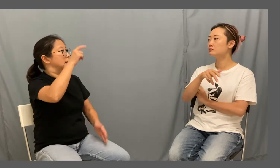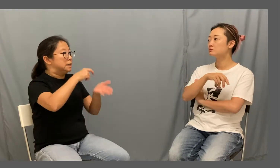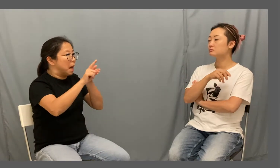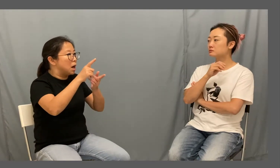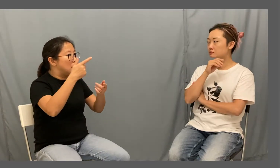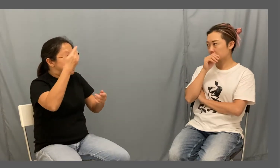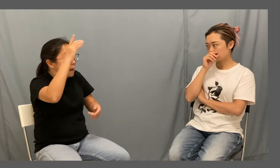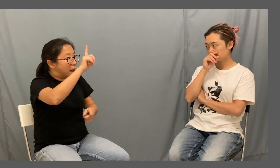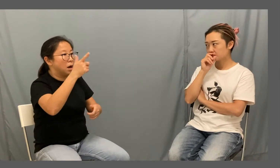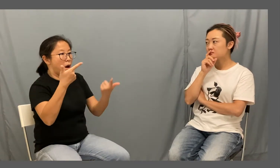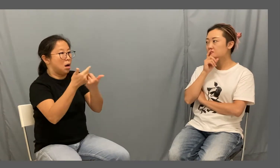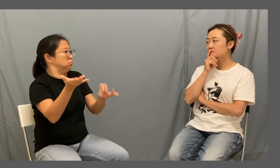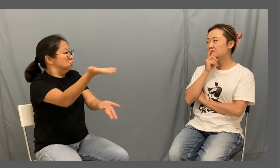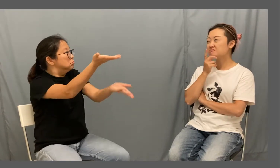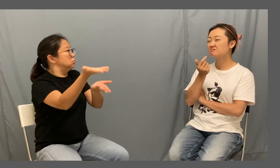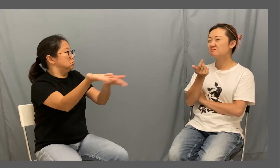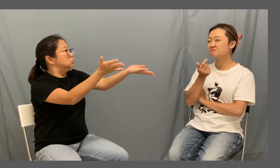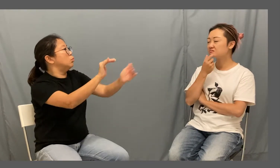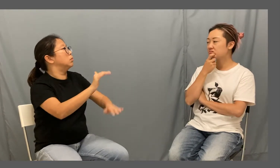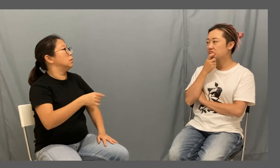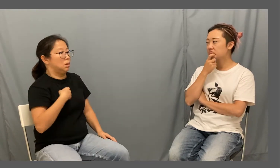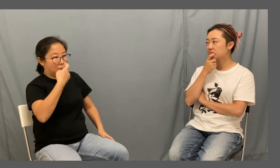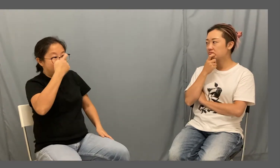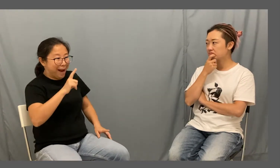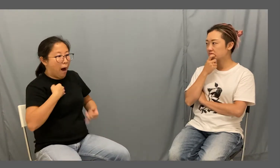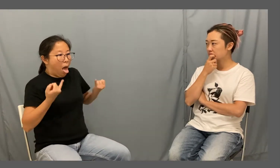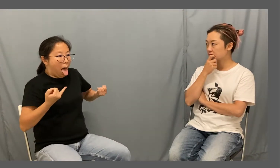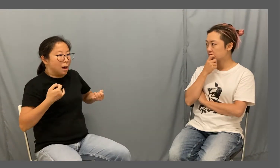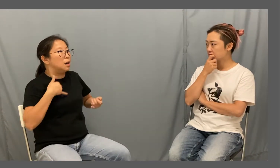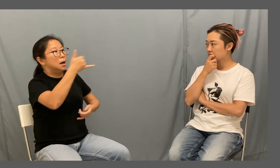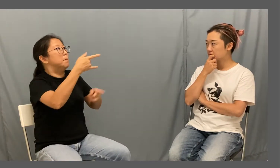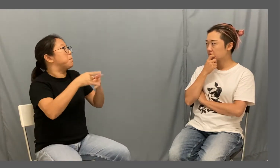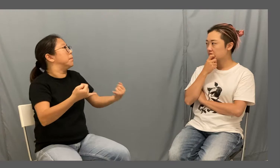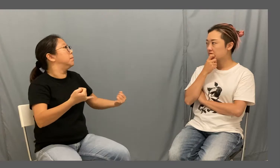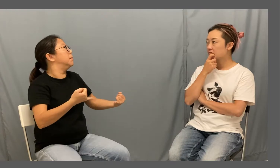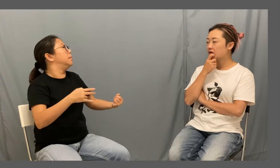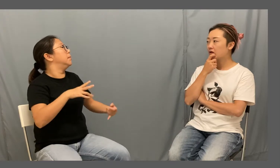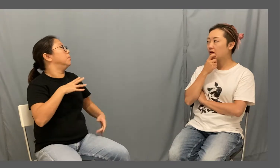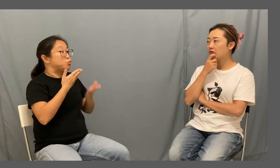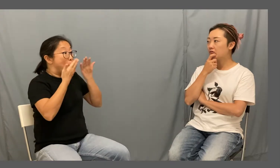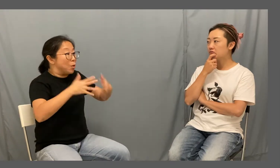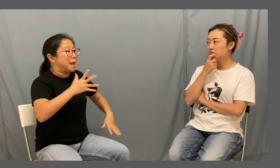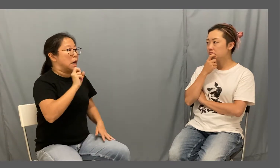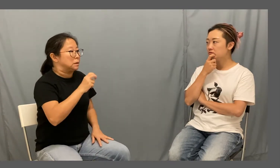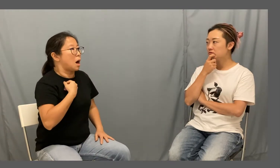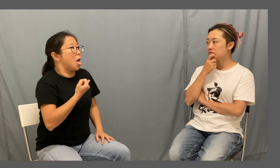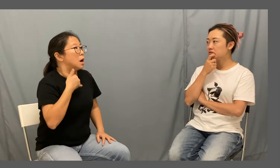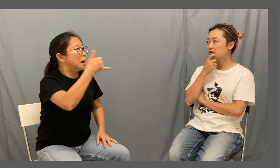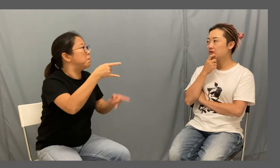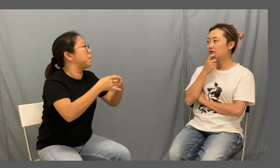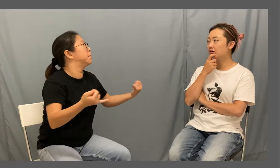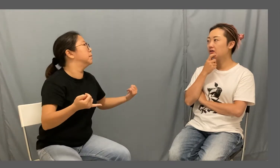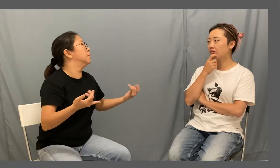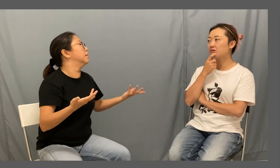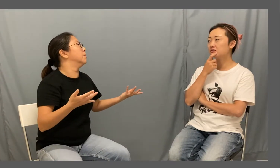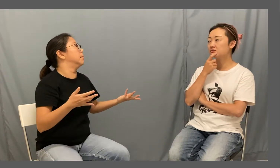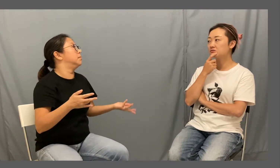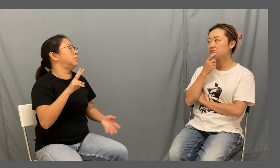Lisa: She should be the interpreter coz she's the expert of that topic I ain't competent to that job coz I'm not familiar with sexual minority In spite of my previous interpreter training, I'm not a good fit to that specific job